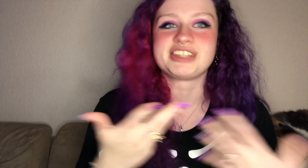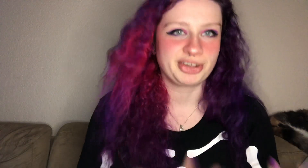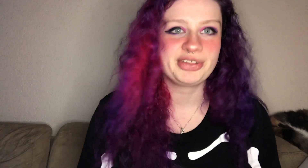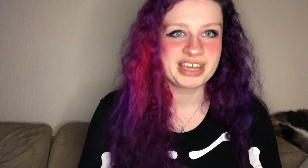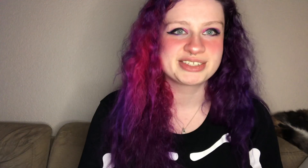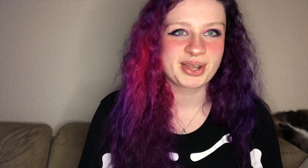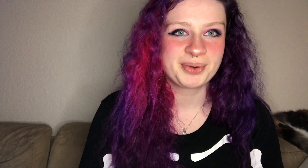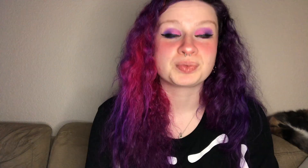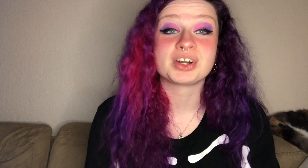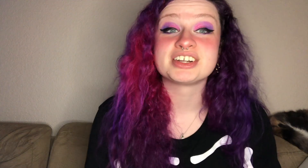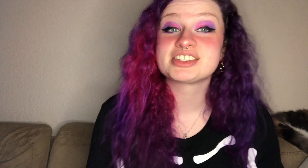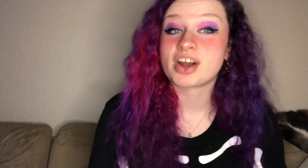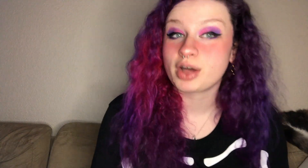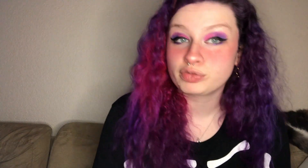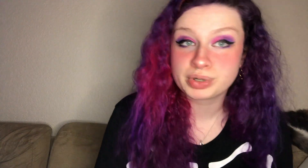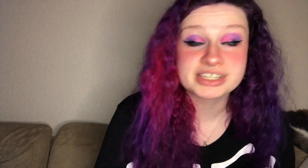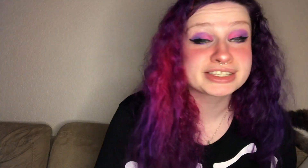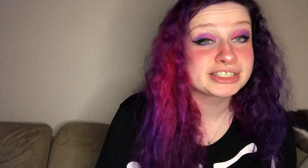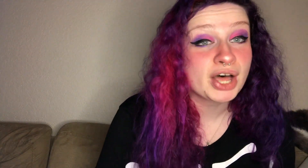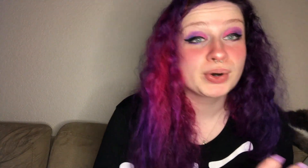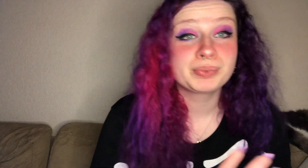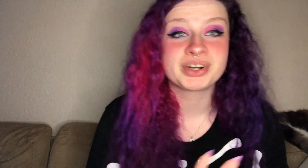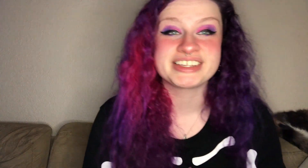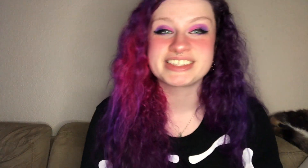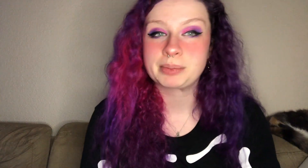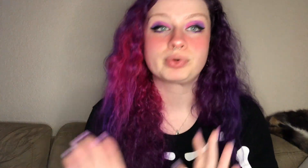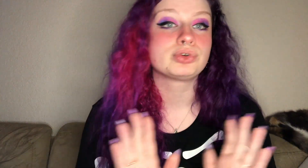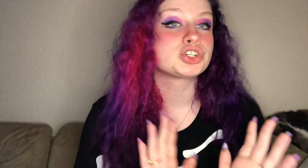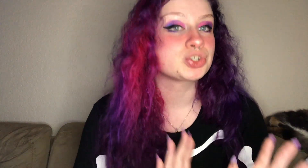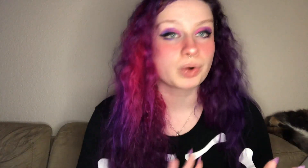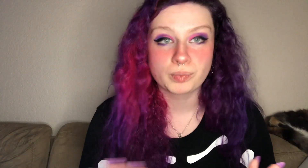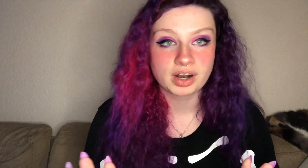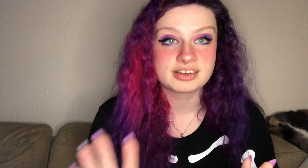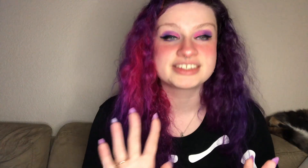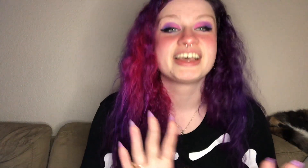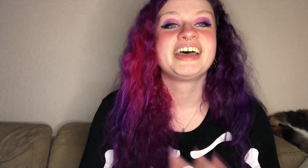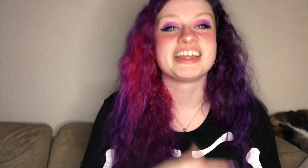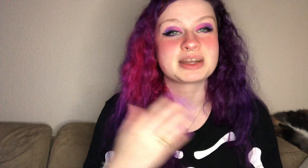you all the answer we're going to start off pretty slow pretty simple short words and then i'm going